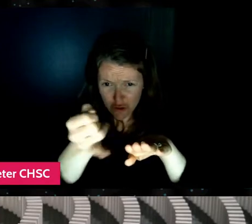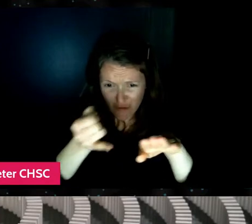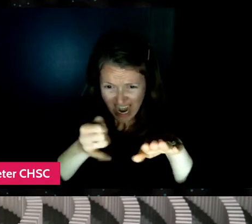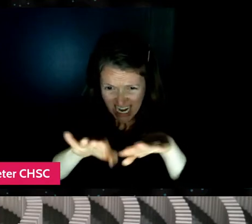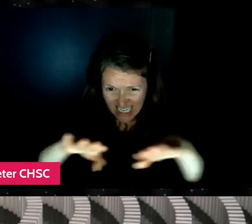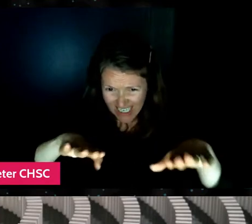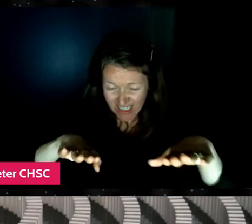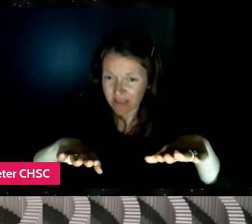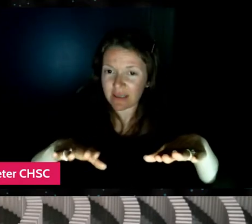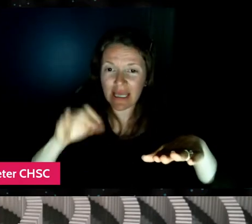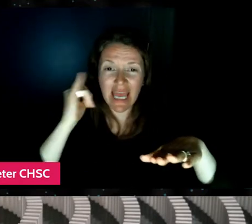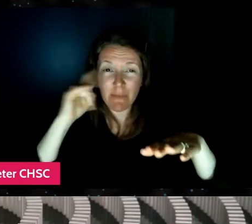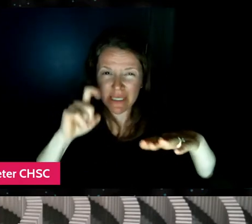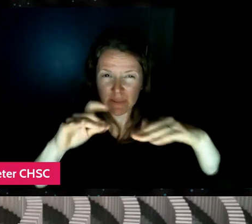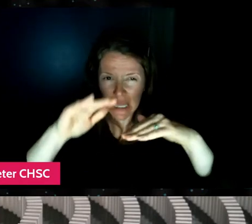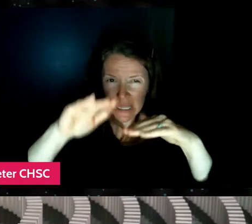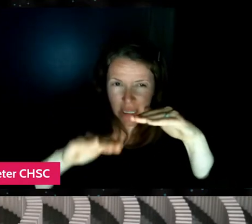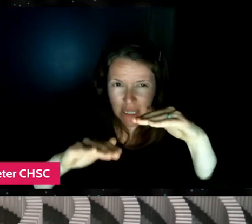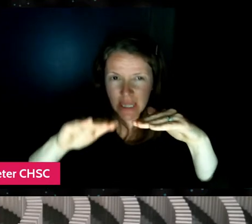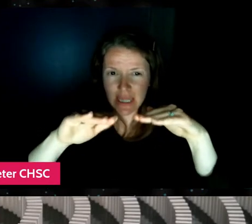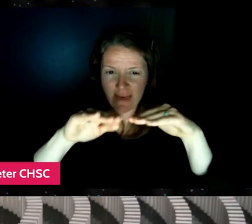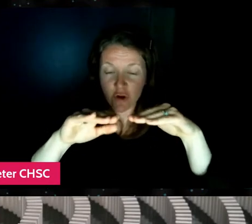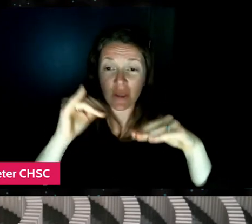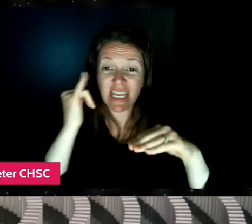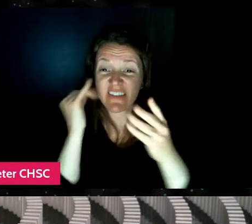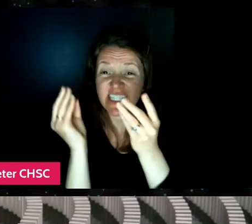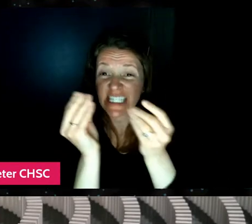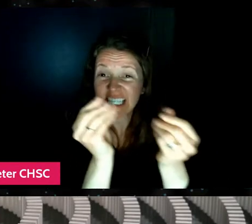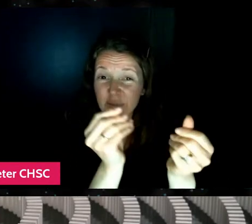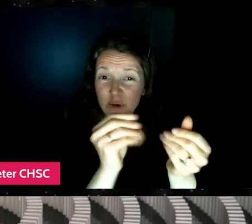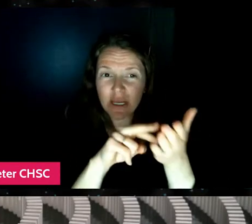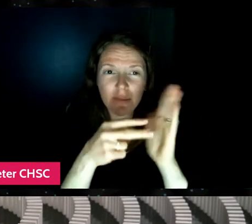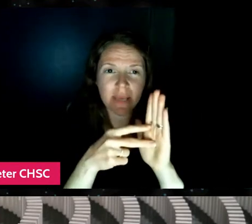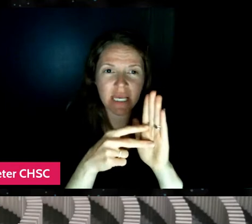If it's too slippery, then the domino is just gonna go everywhere and there'll be more fails.